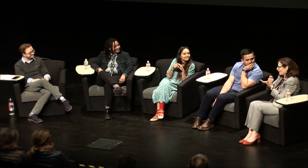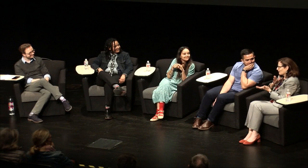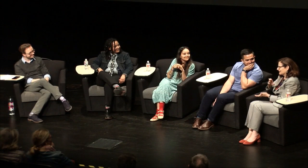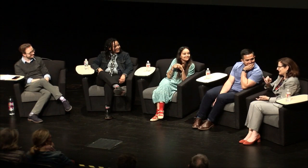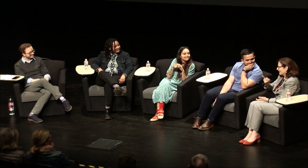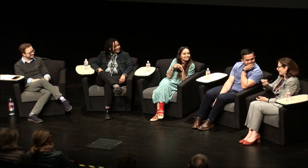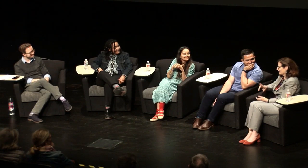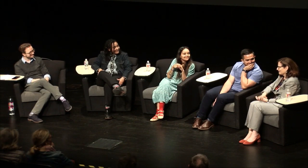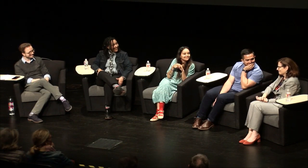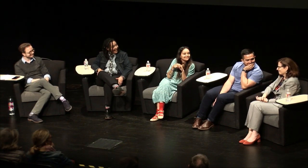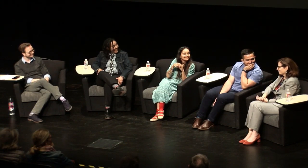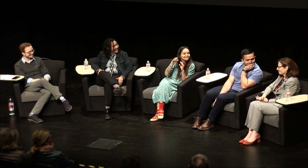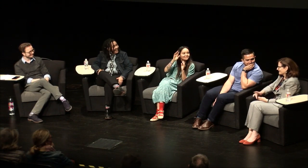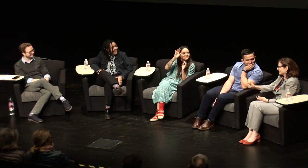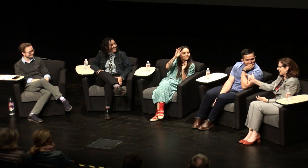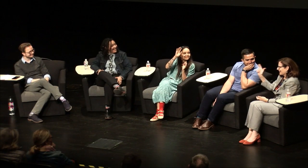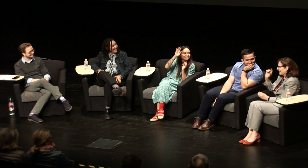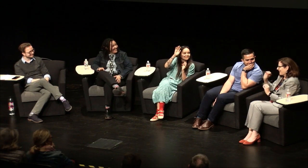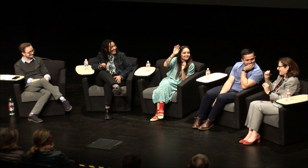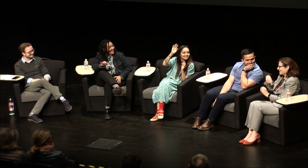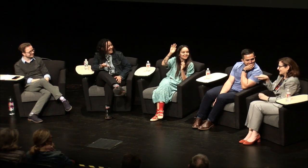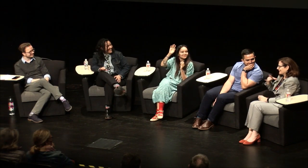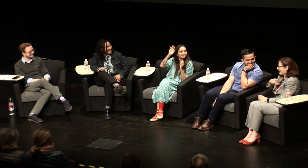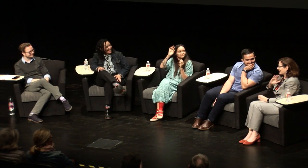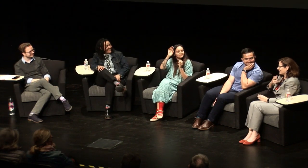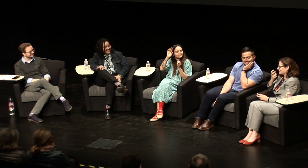make it unanimous: I did not enjoy my speech therapy either, so none of us